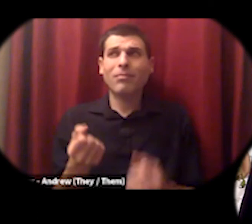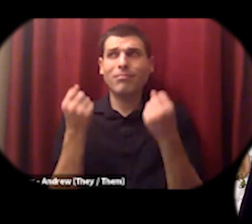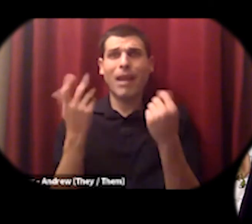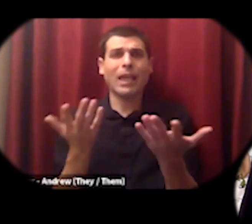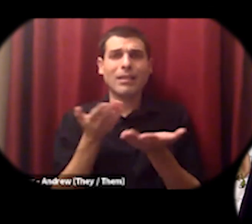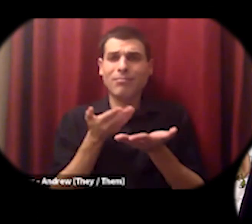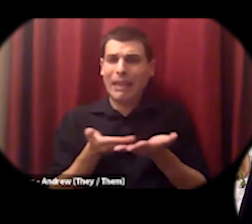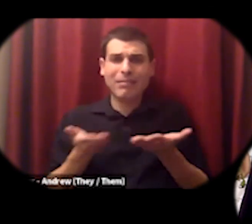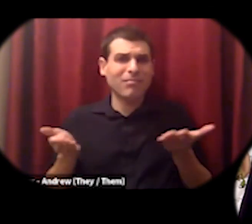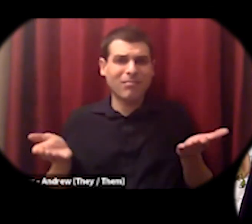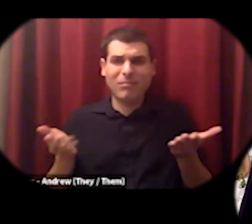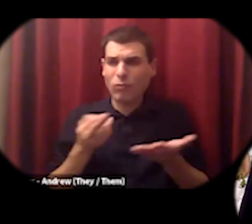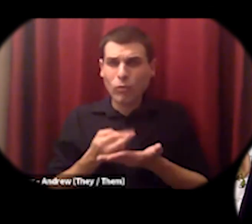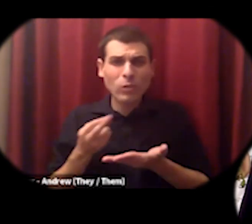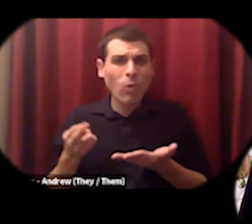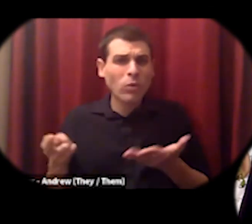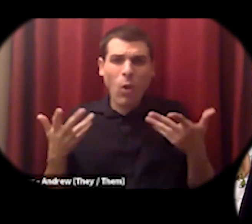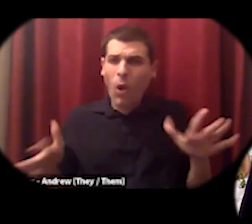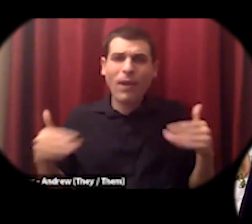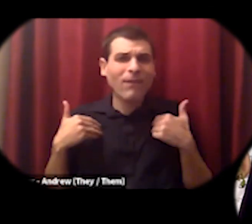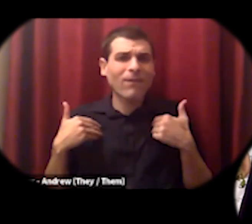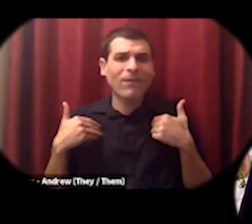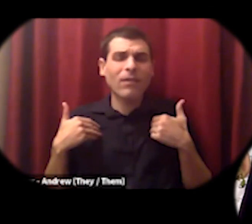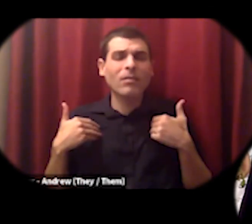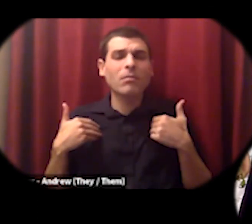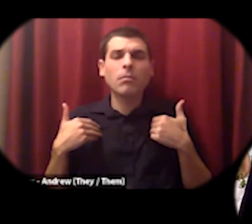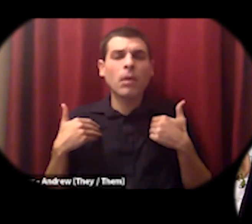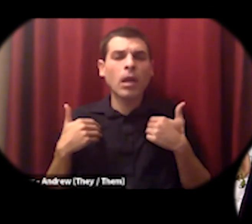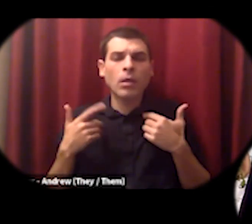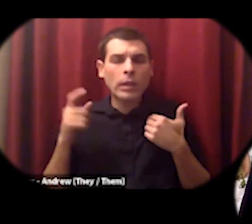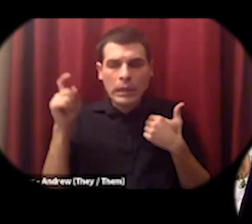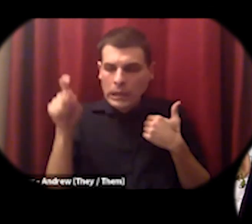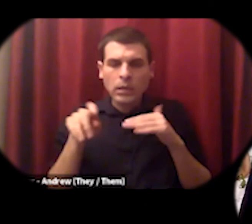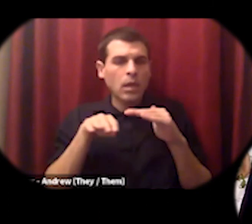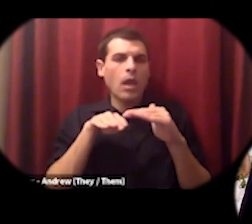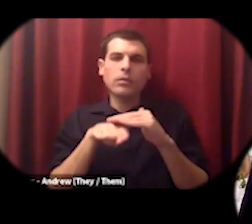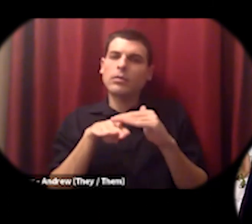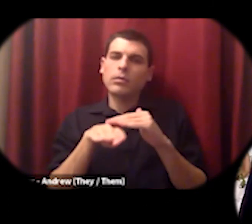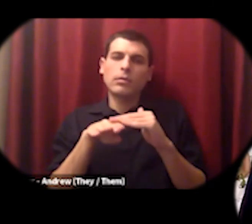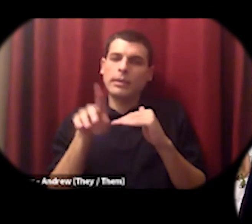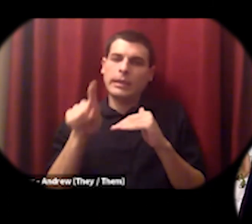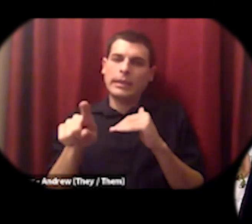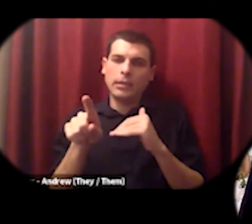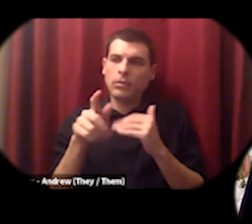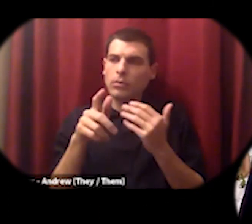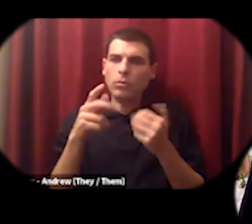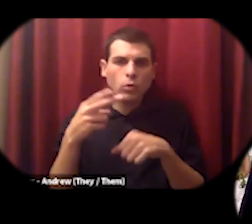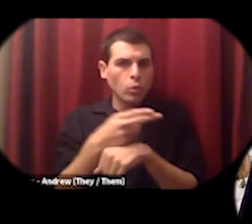or or for whatever reason so that folks can start meeting their own needs